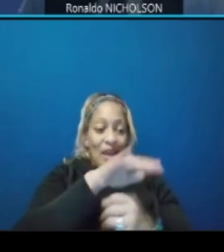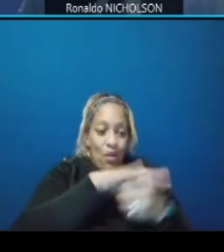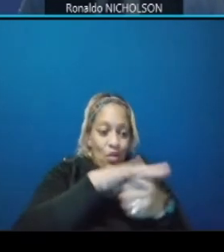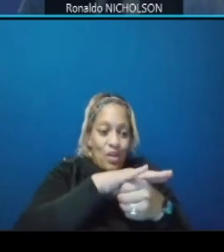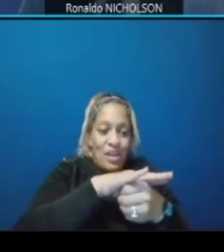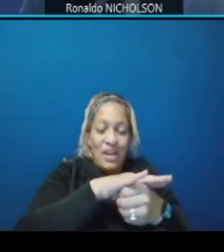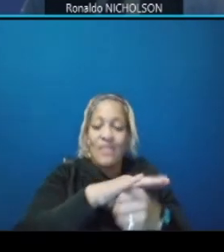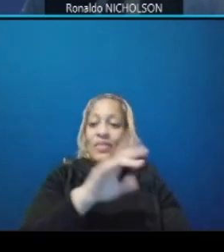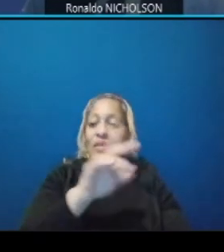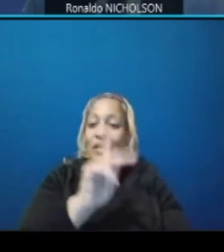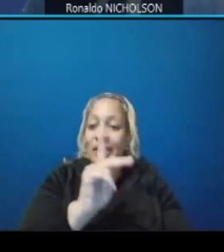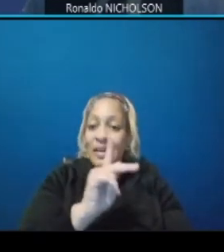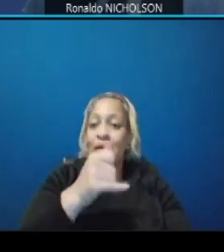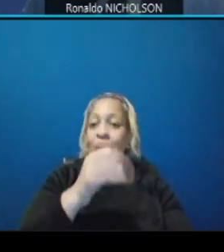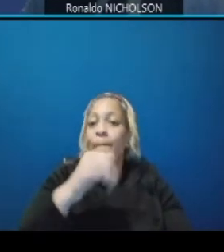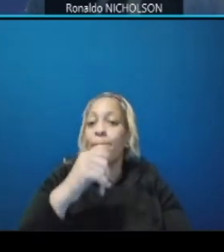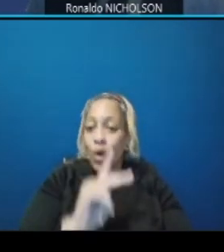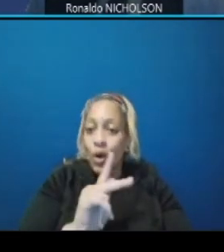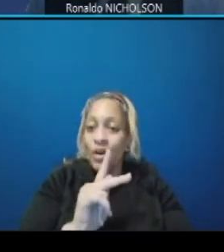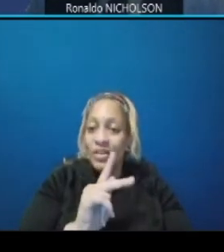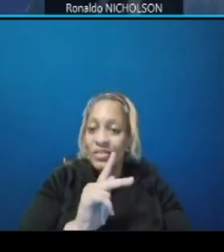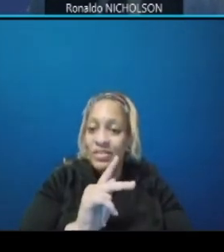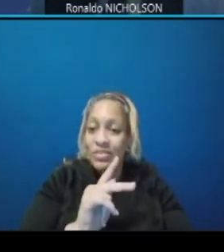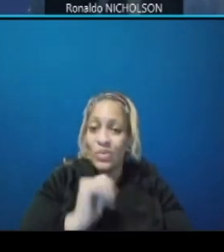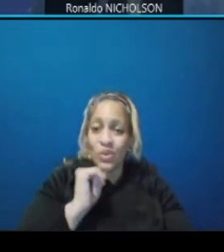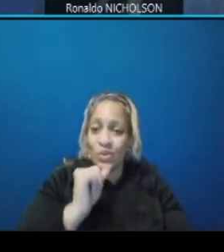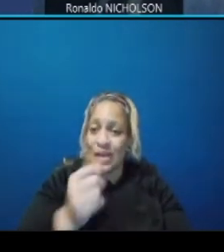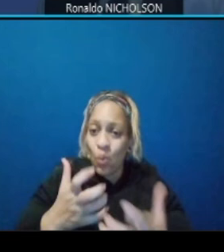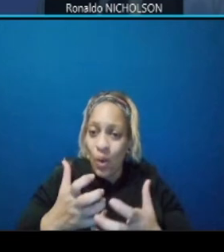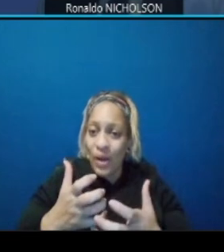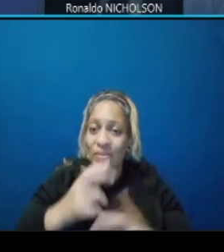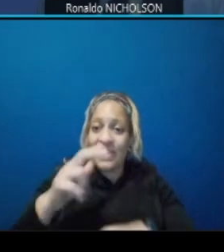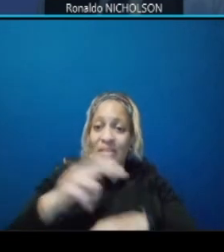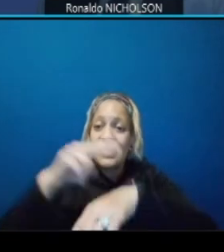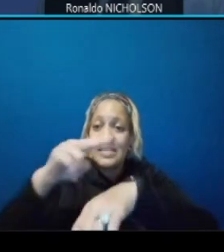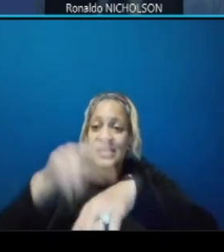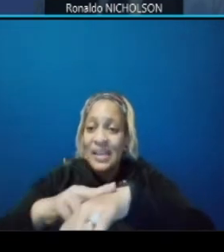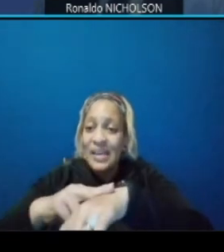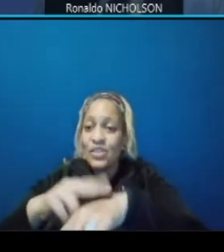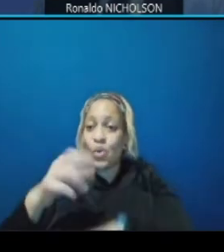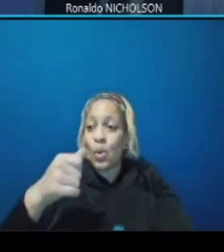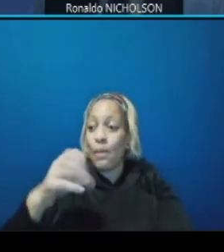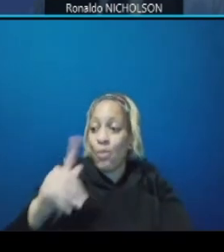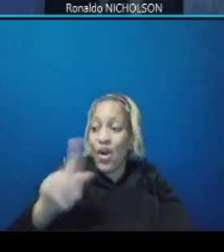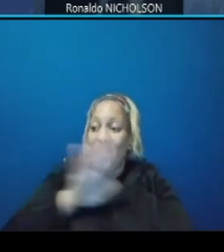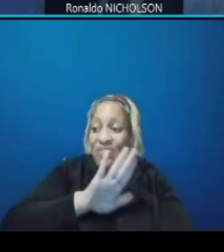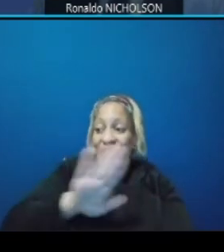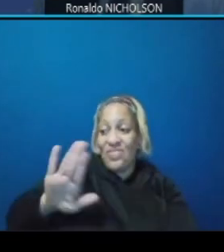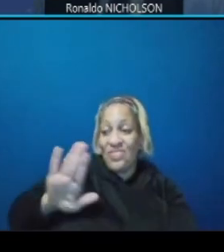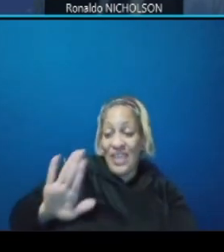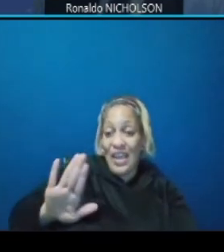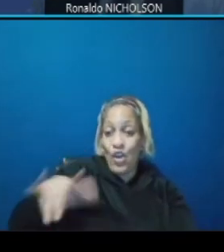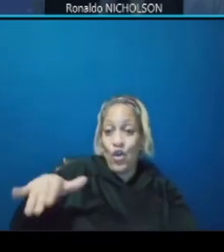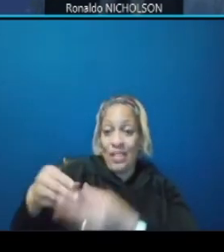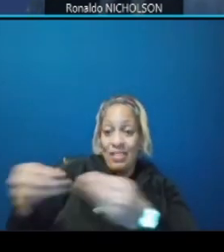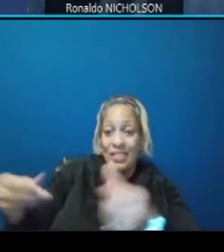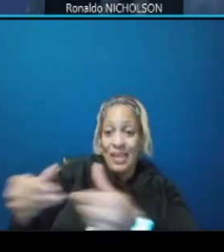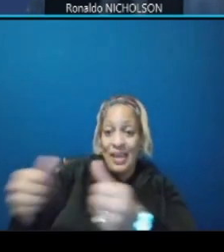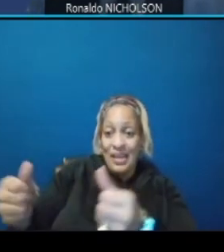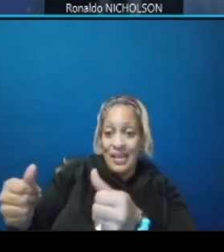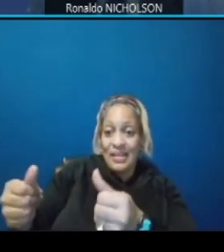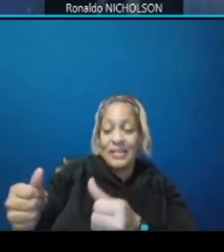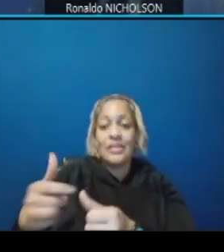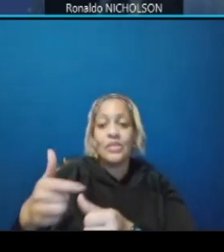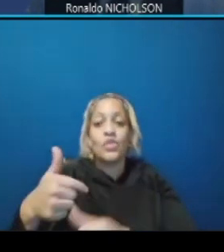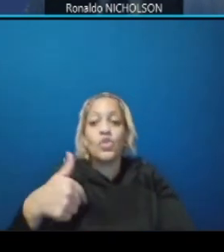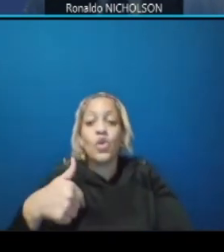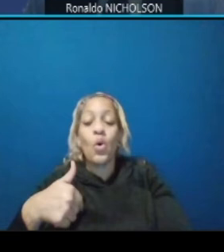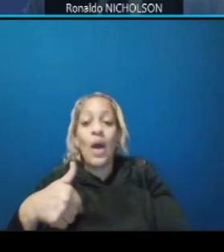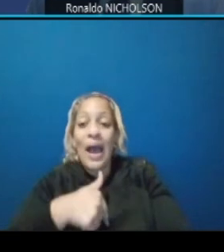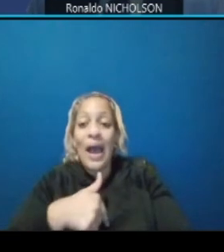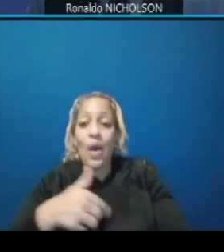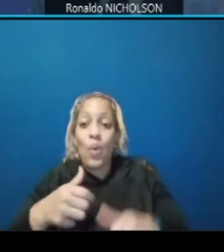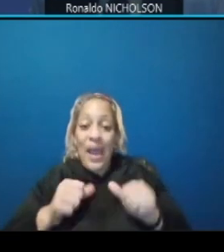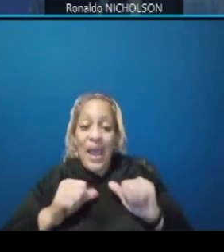keeman park rather that is national park service land and our efforts was is to utilize all the